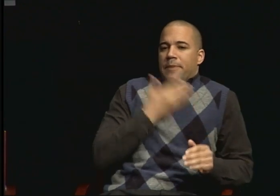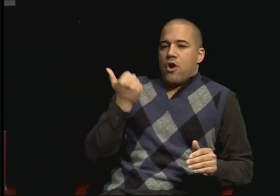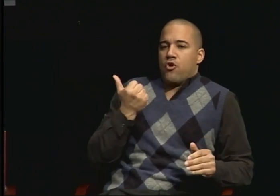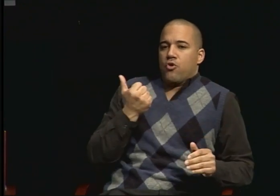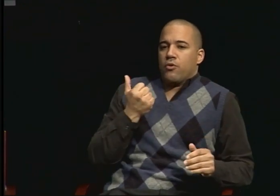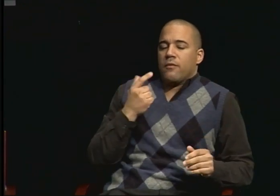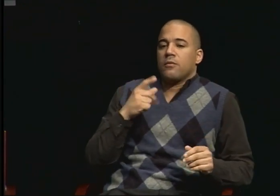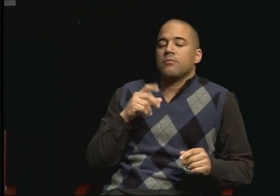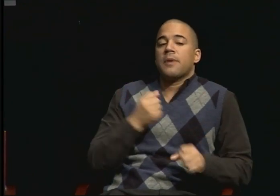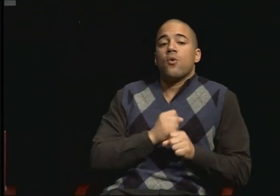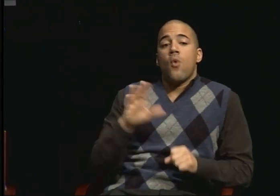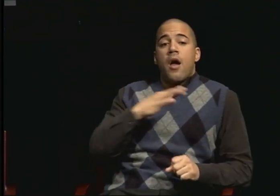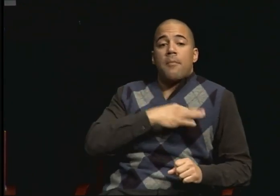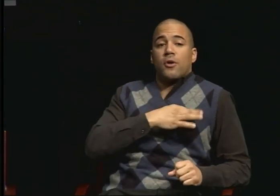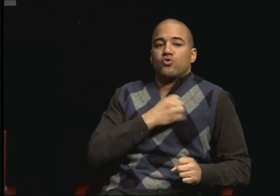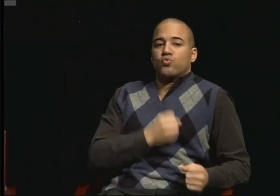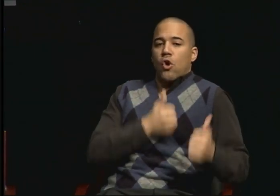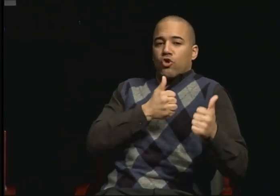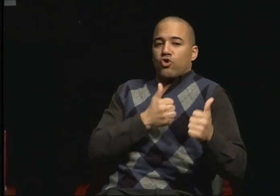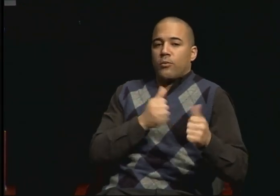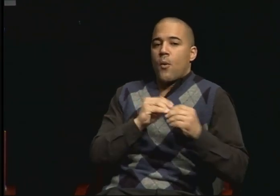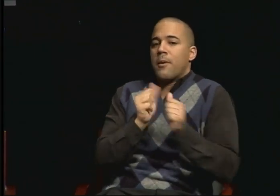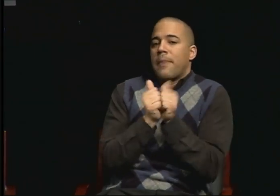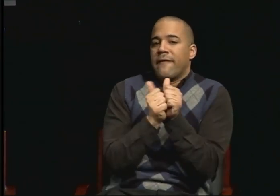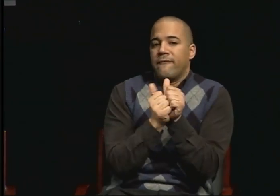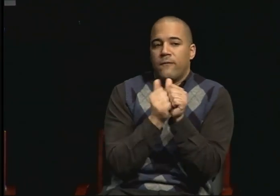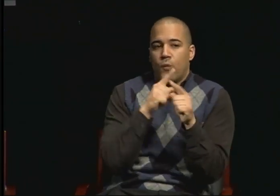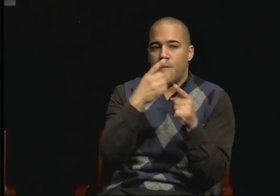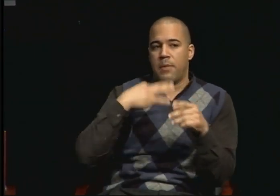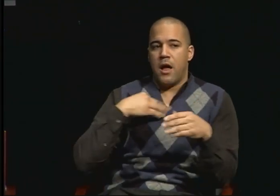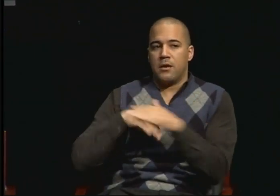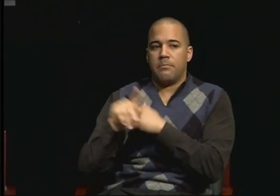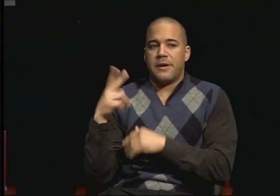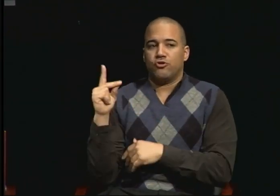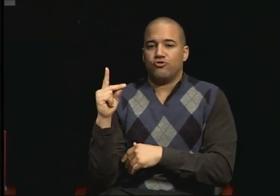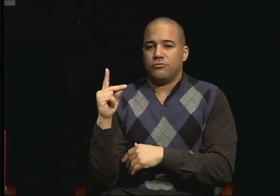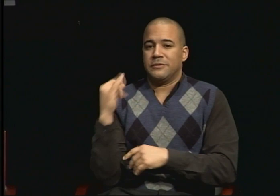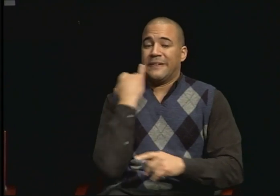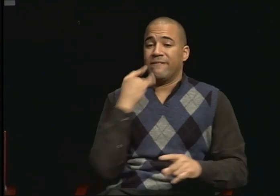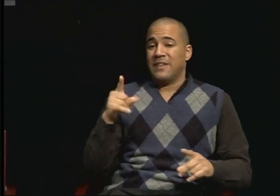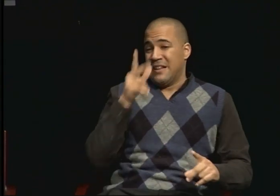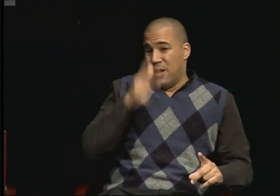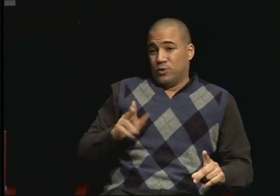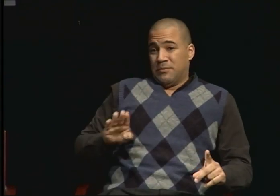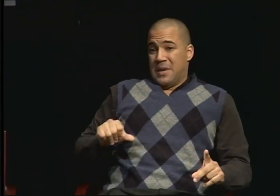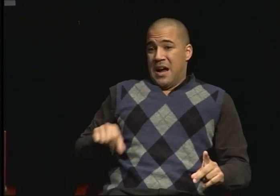was very competitive. So I had much more on my academic resume that I could show.